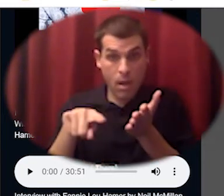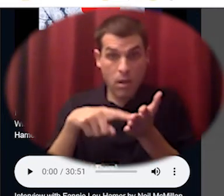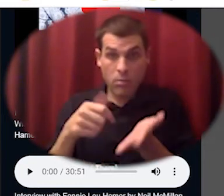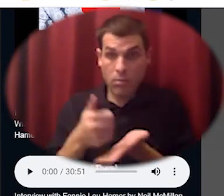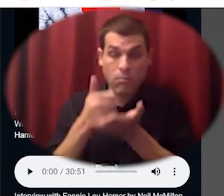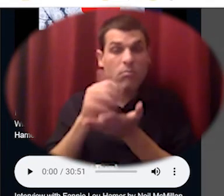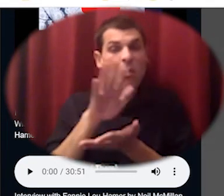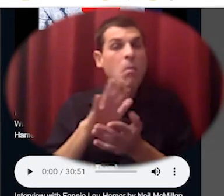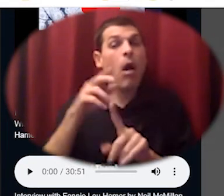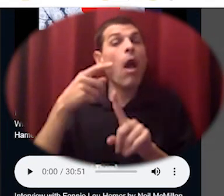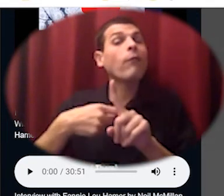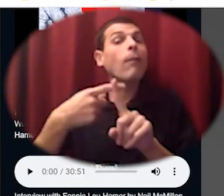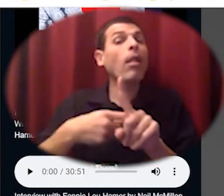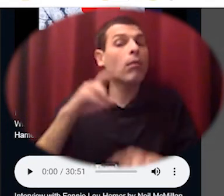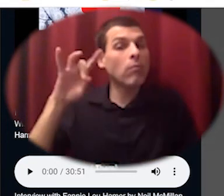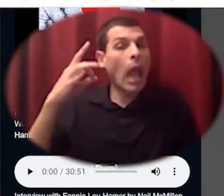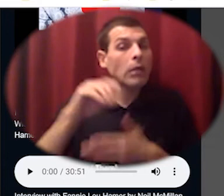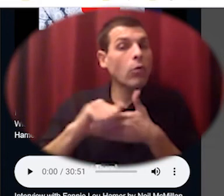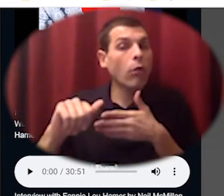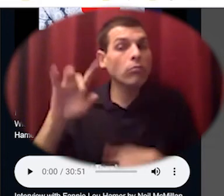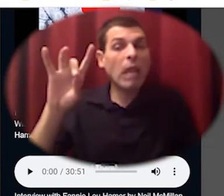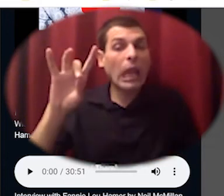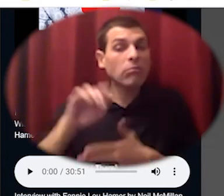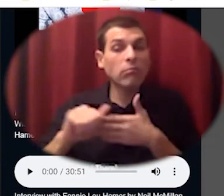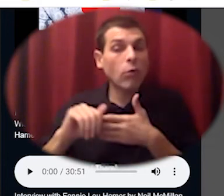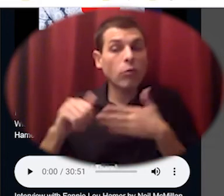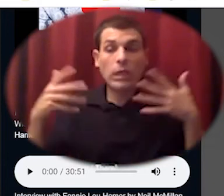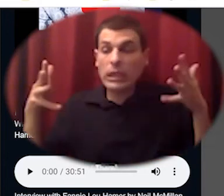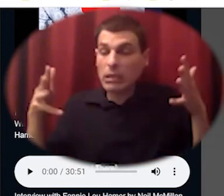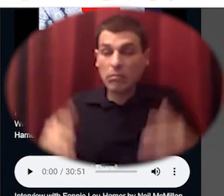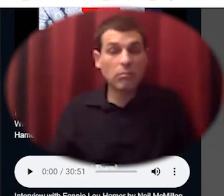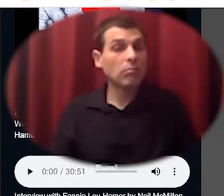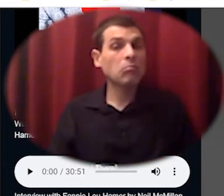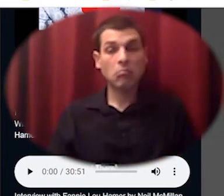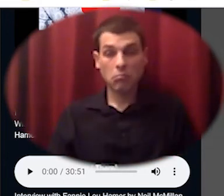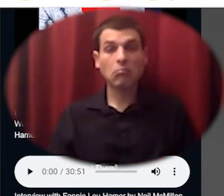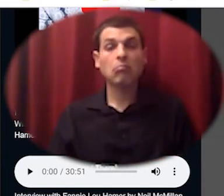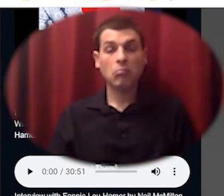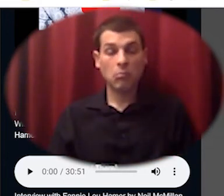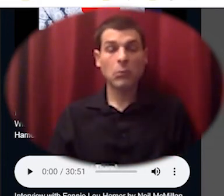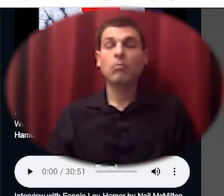is what families were paying and and there were thousands of families local to where they were at